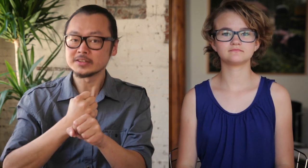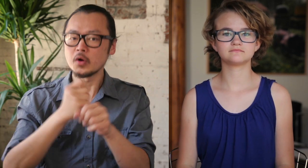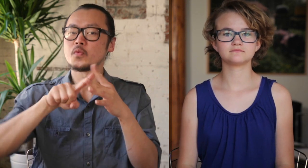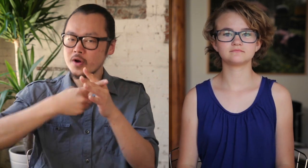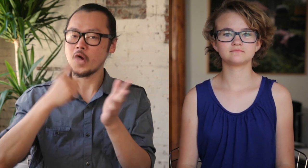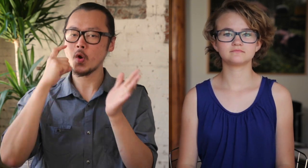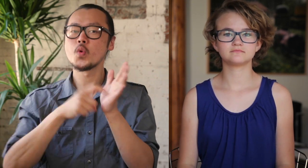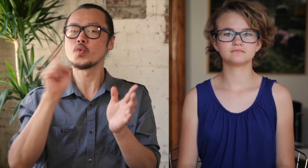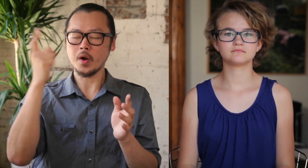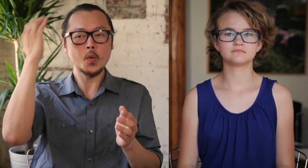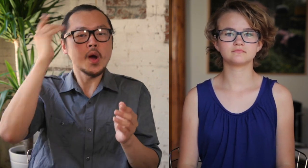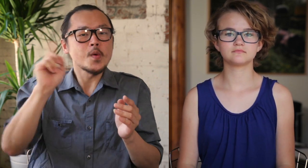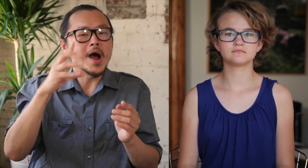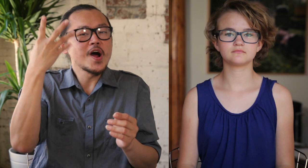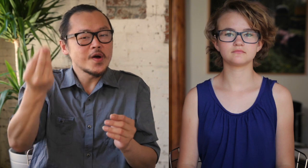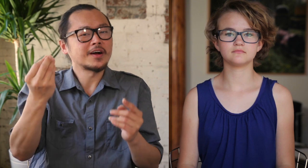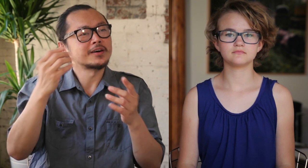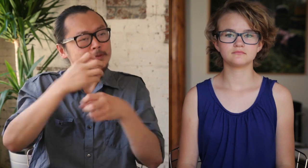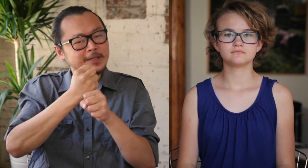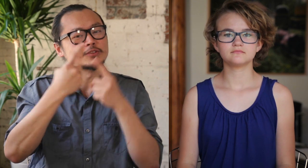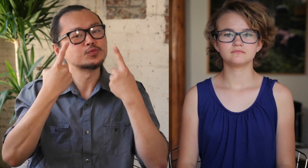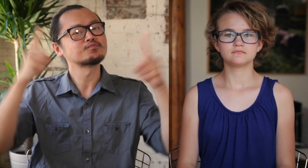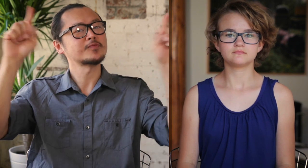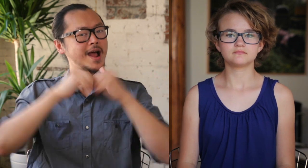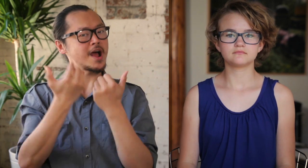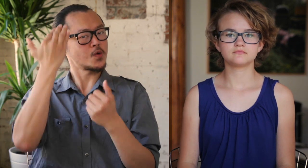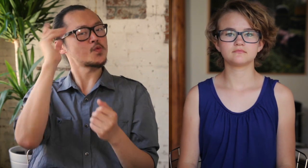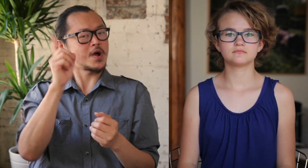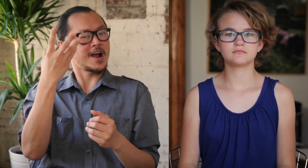to begin to understand how to make something of myself in this city.